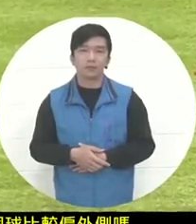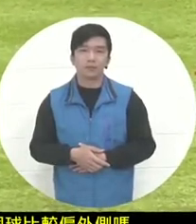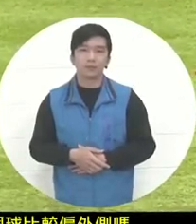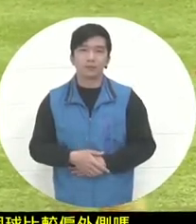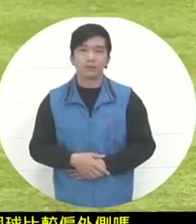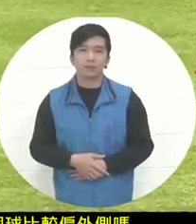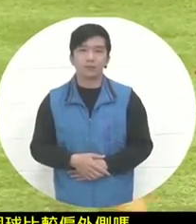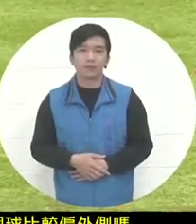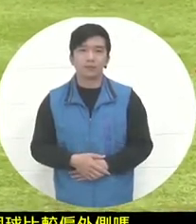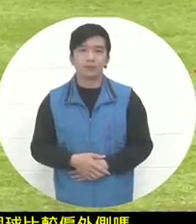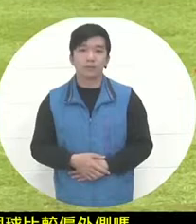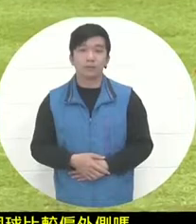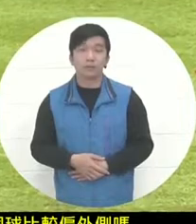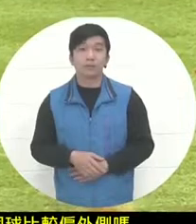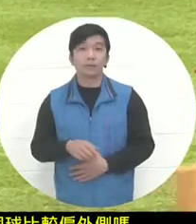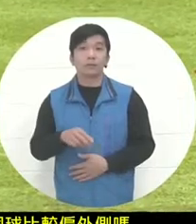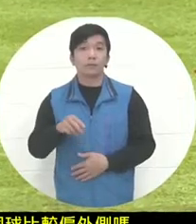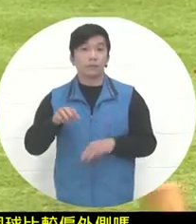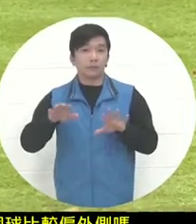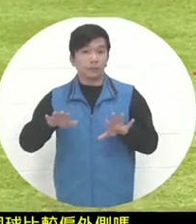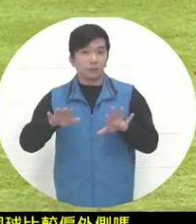At this time, the ball speed reaches 3 consecutive good and bad